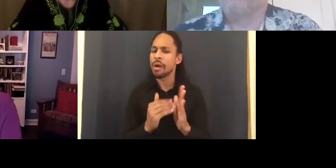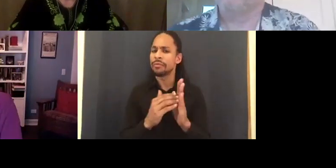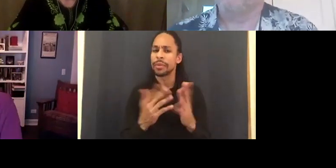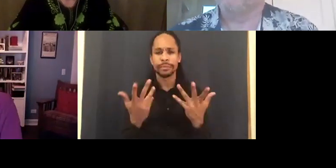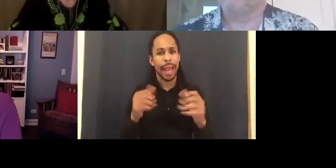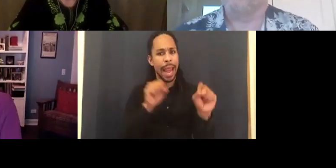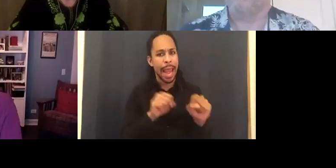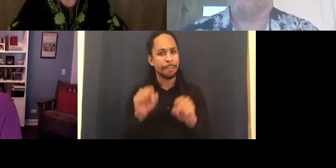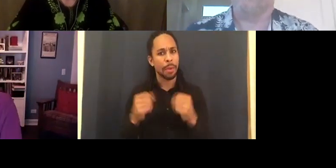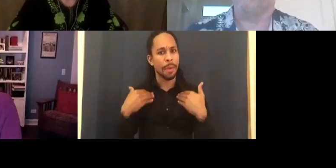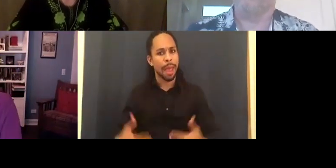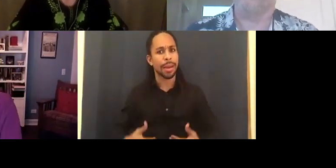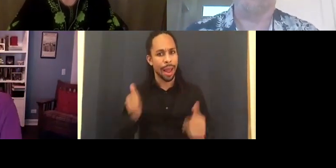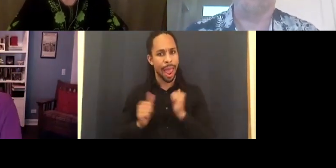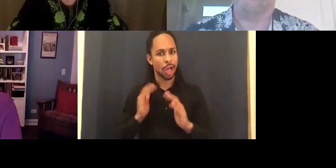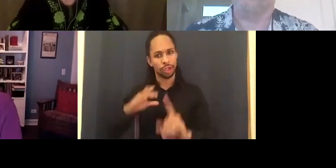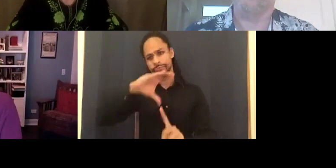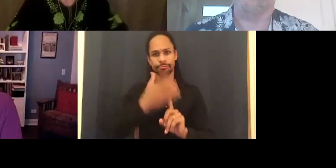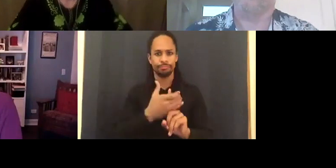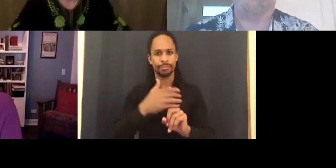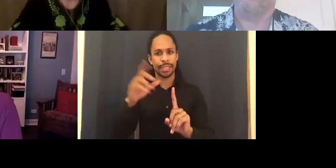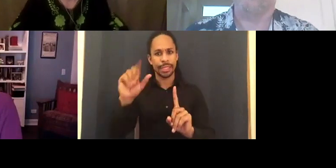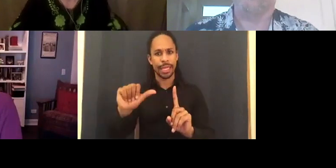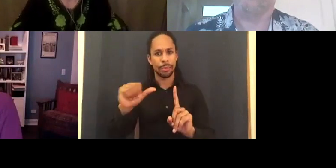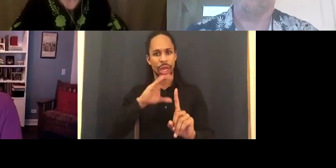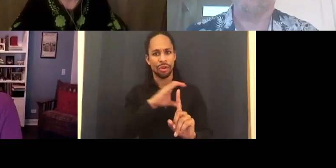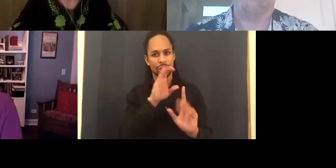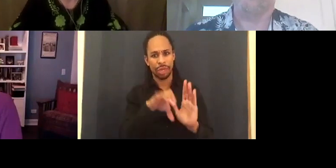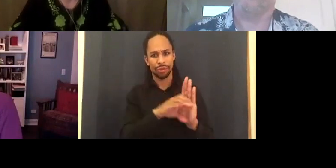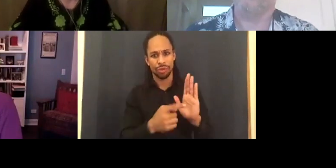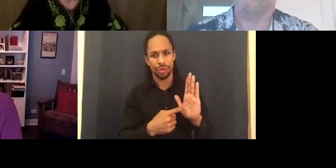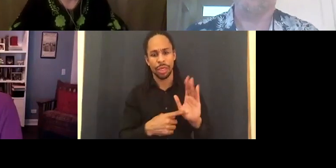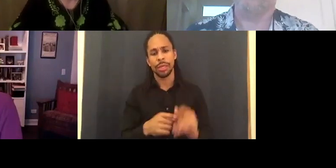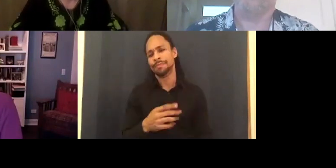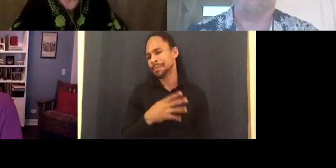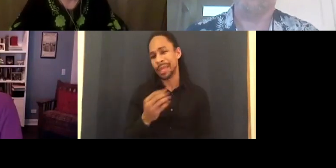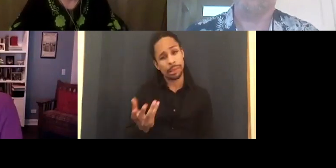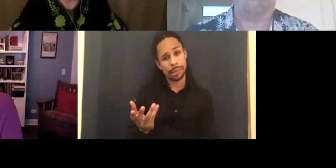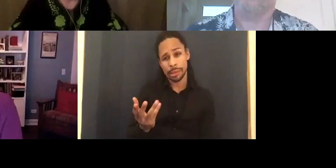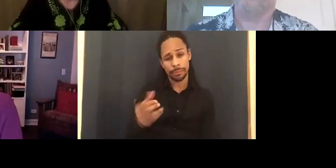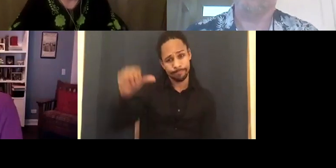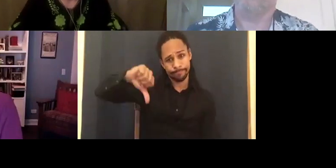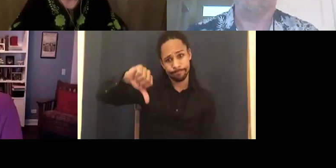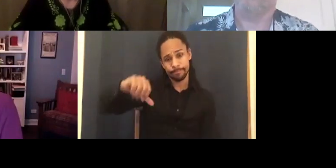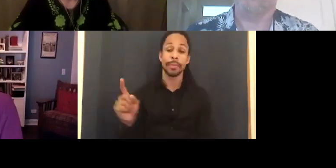actors playing the disabled character. But I would say TV is way ahead of